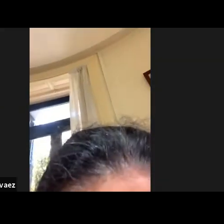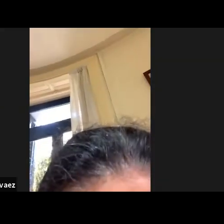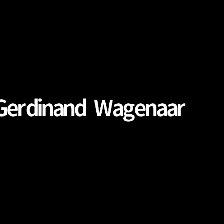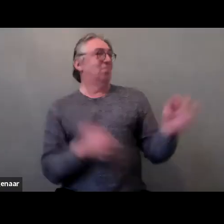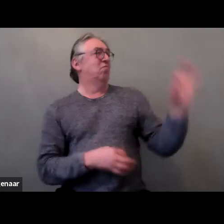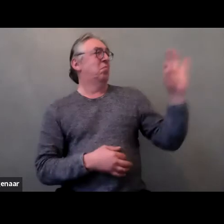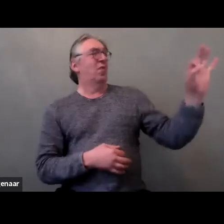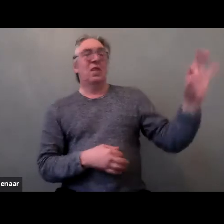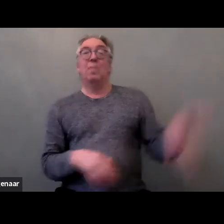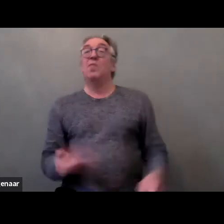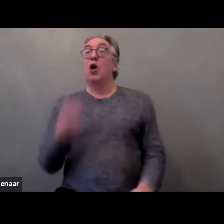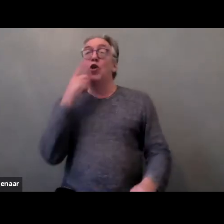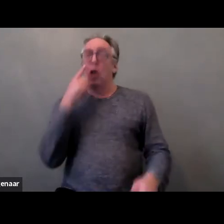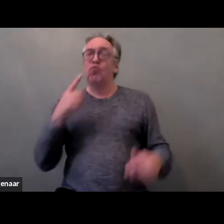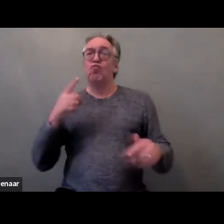It's time to start again.